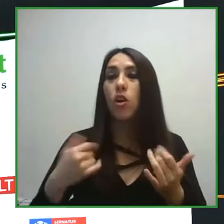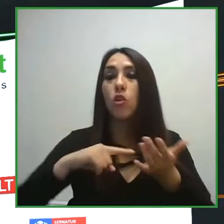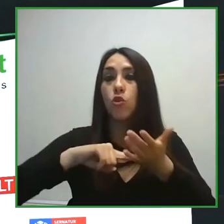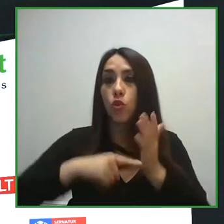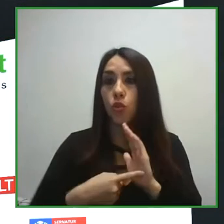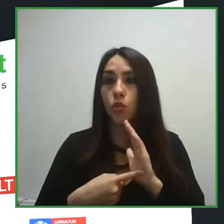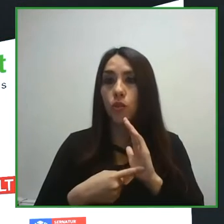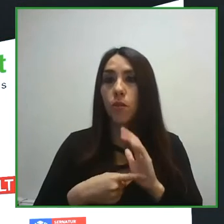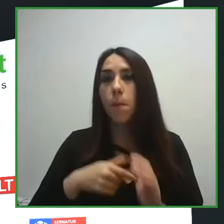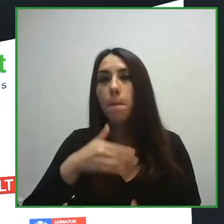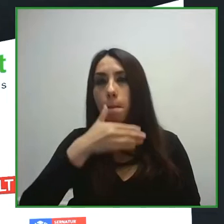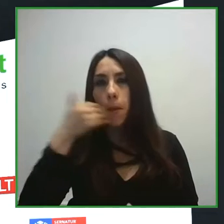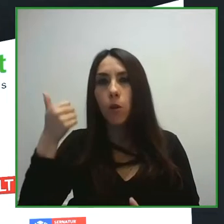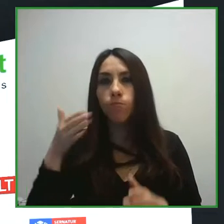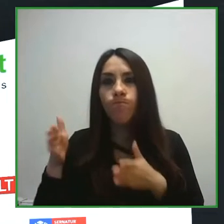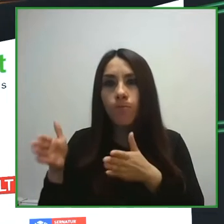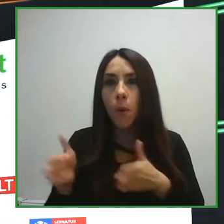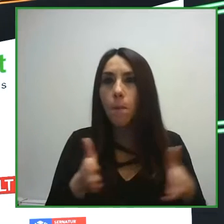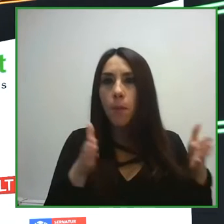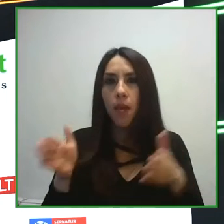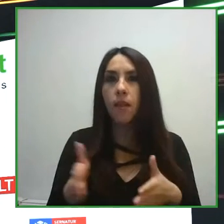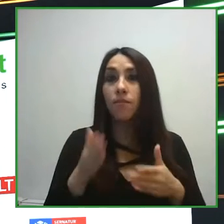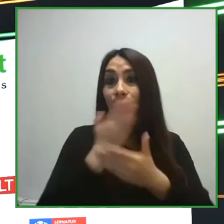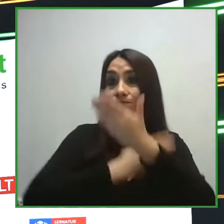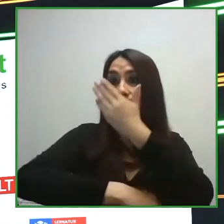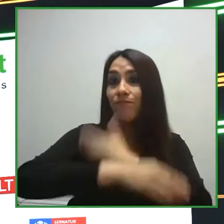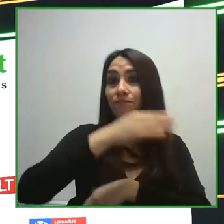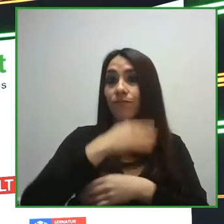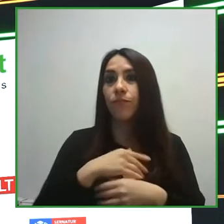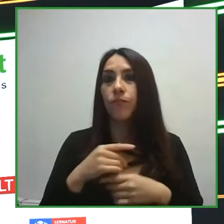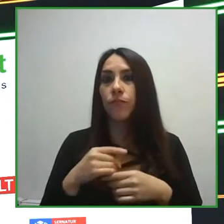and improves the quality of people with disabilities in the labor market.